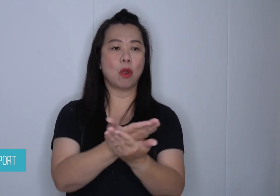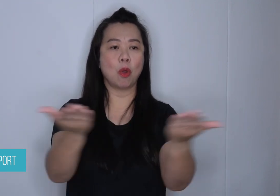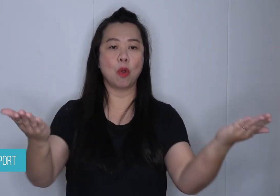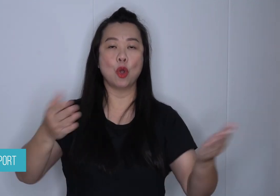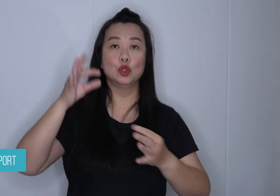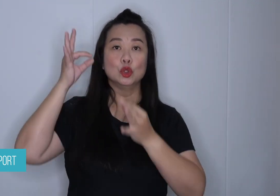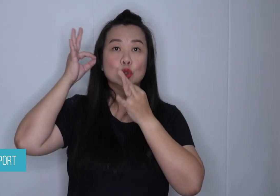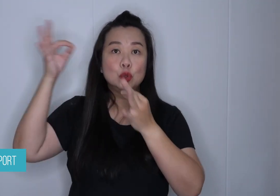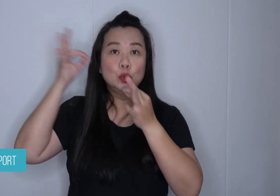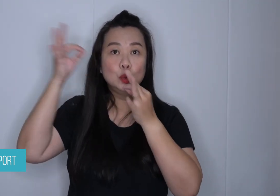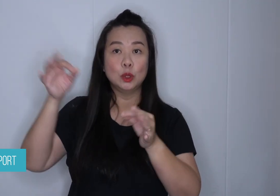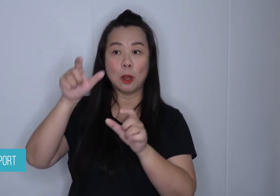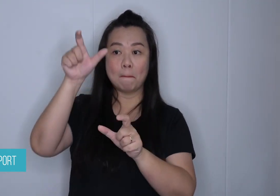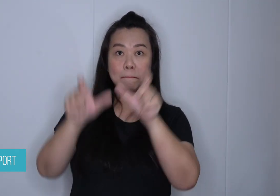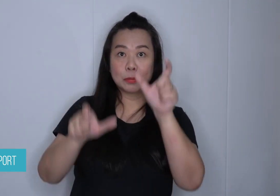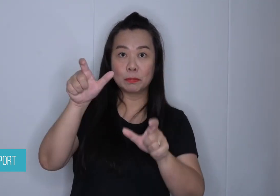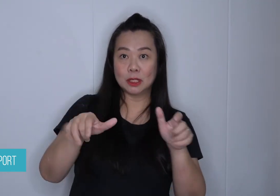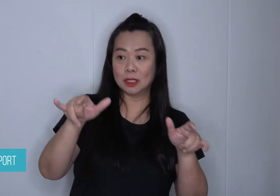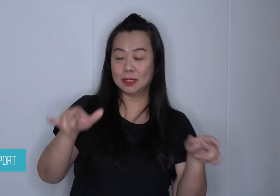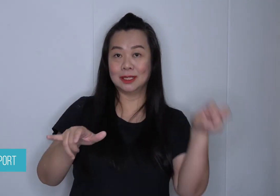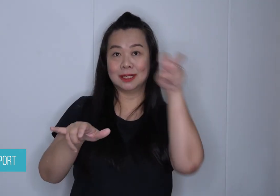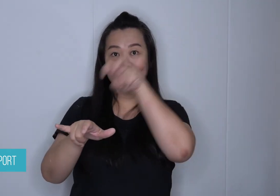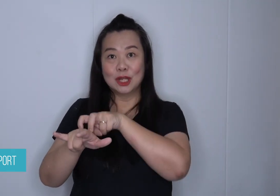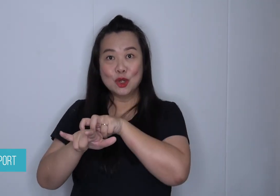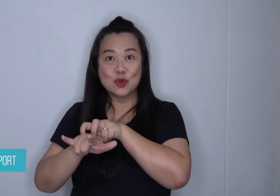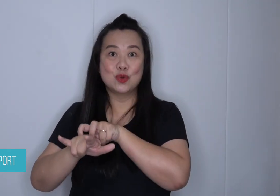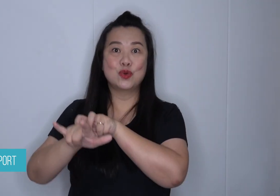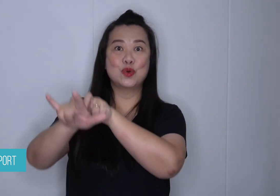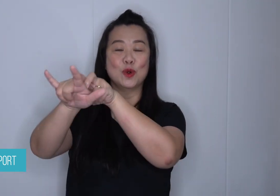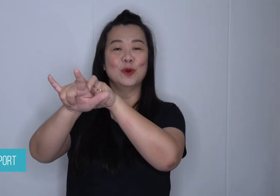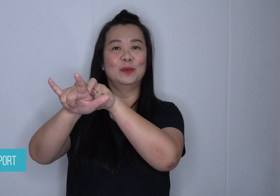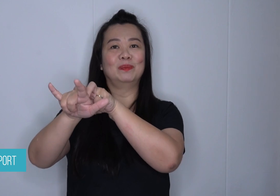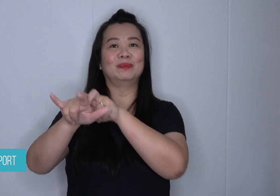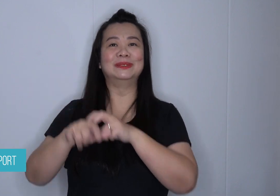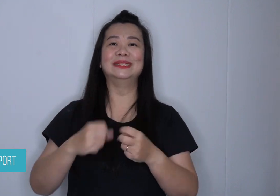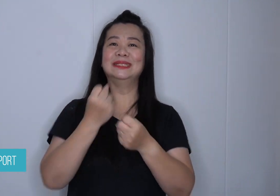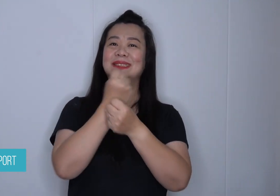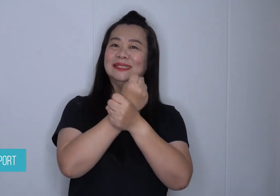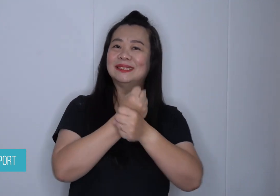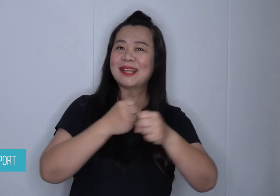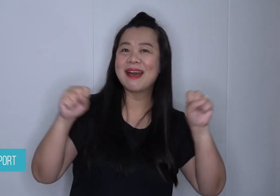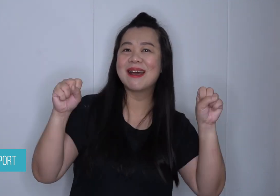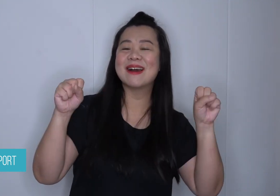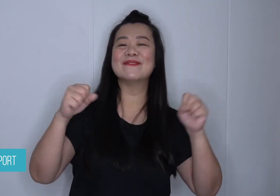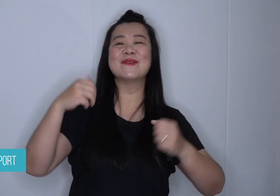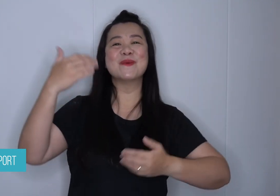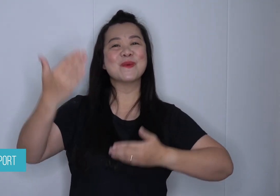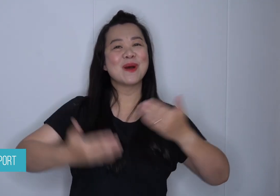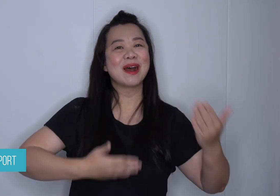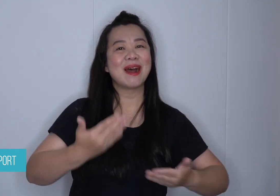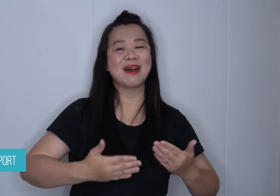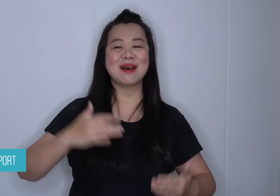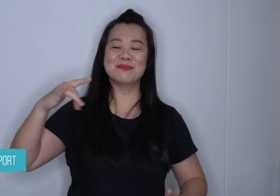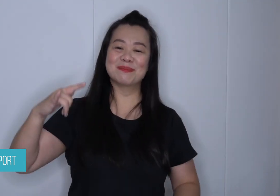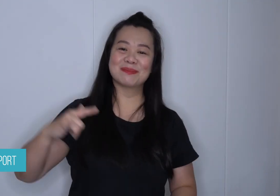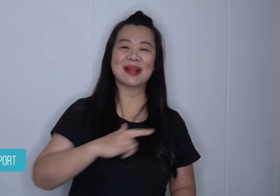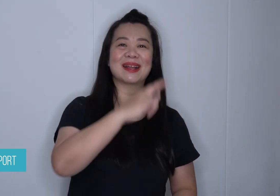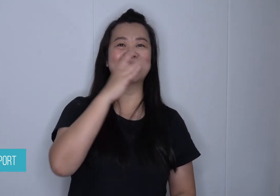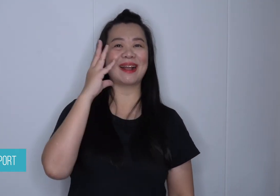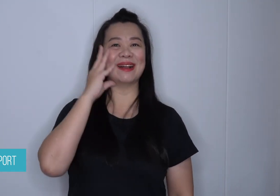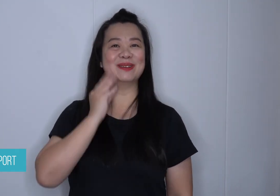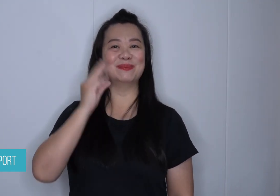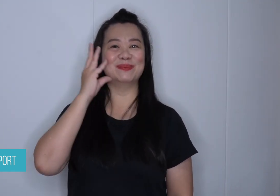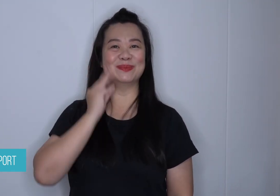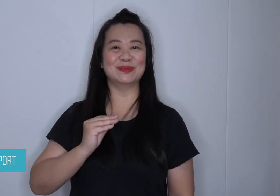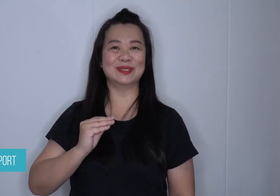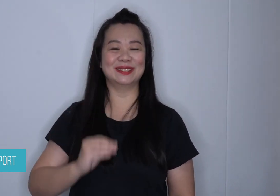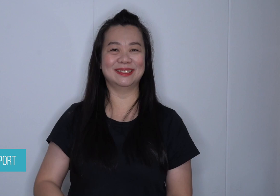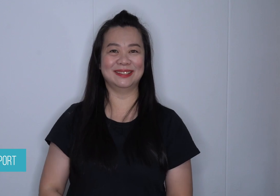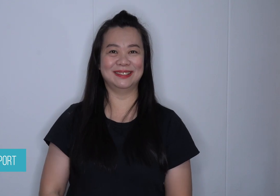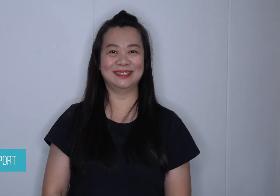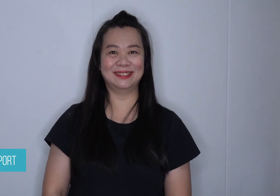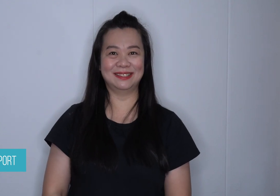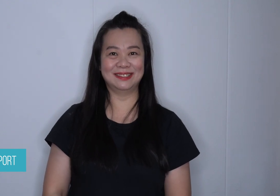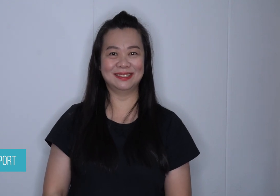of its customers with a safe and hospitable flight experience.